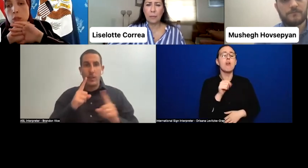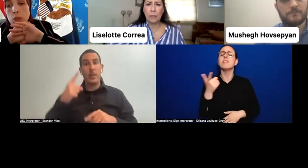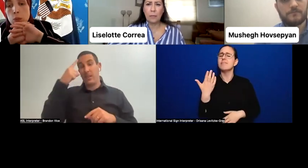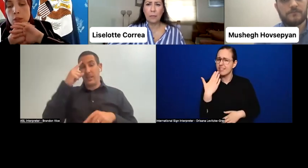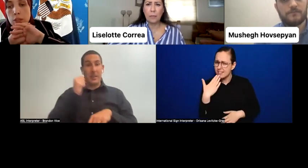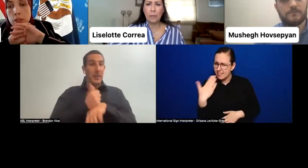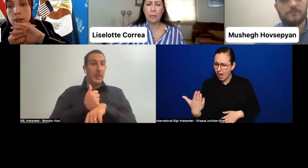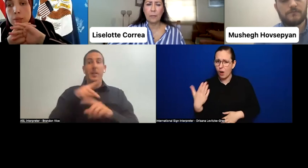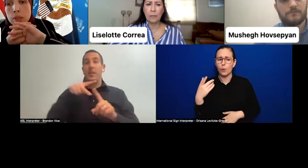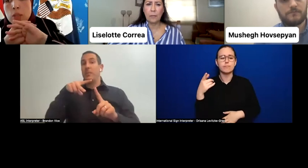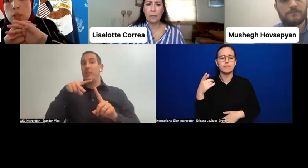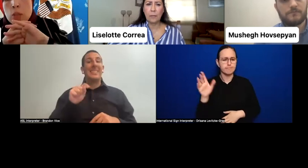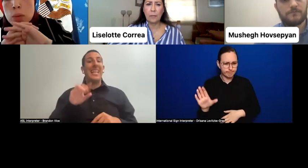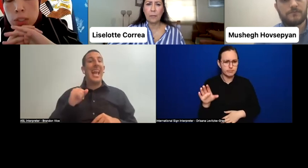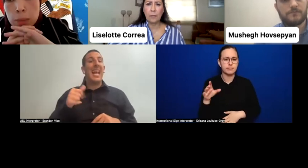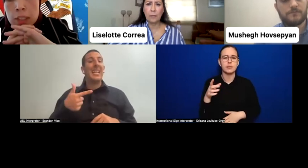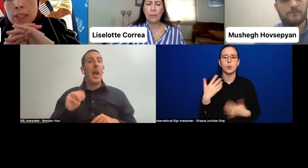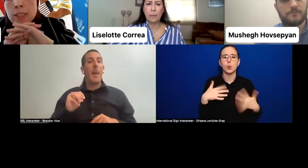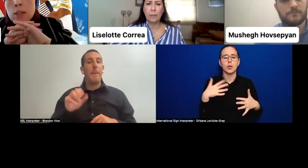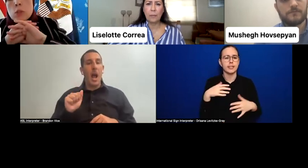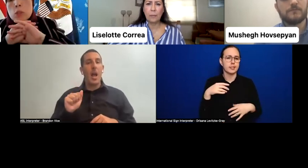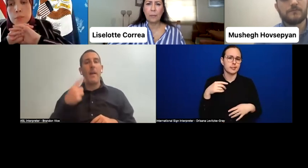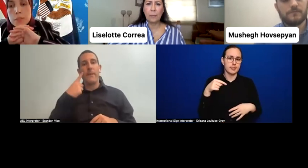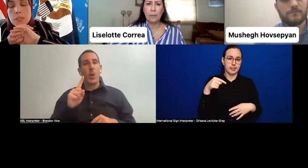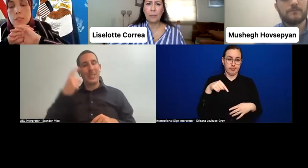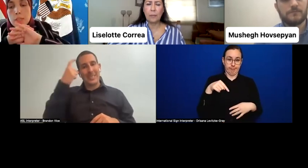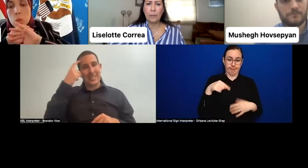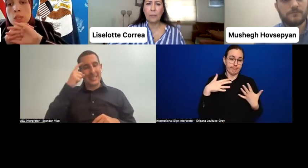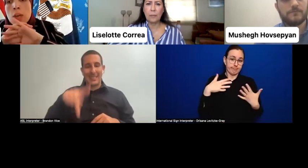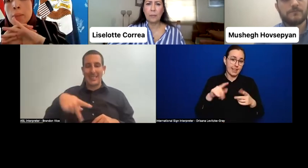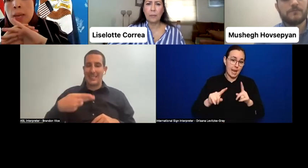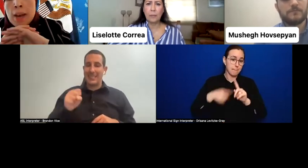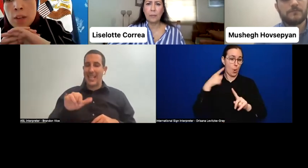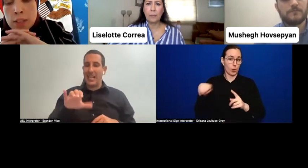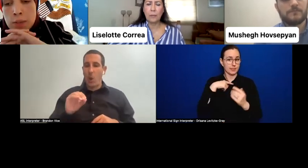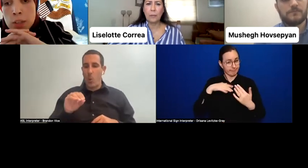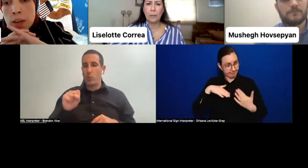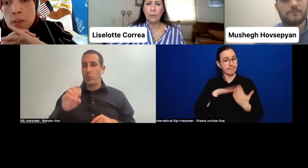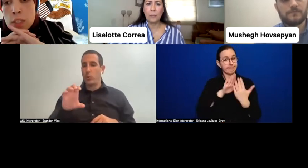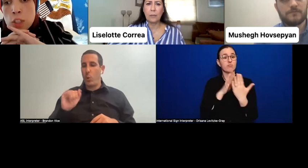also with disabilities like psychosocial disabilities. We need to be having these difficult conversations